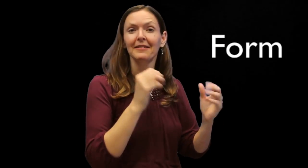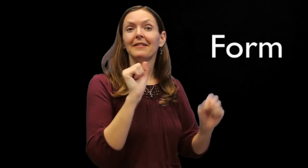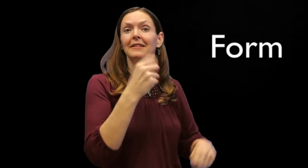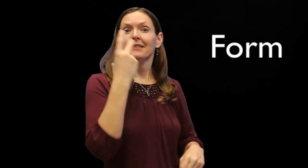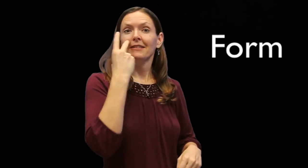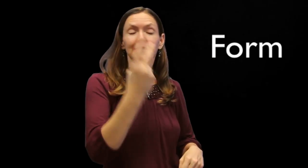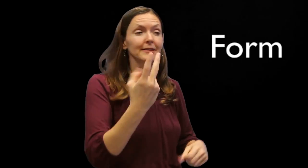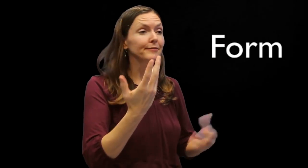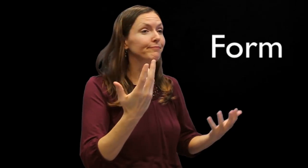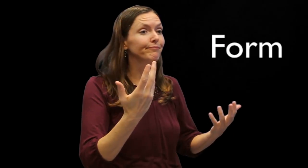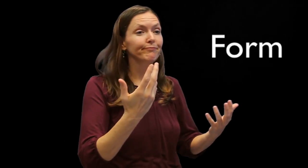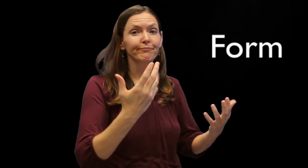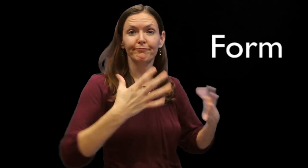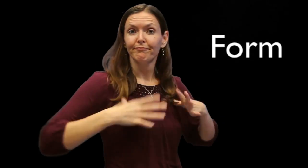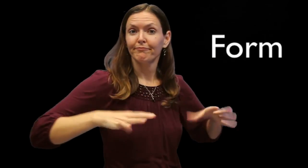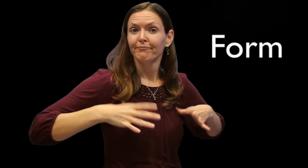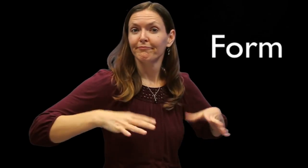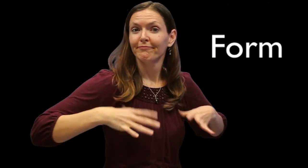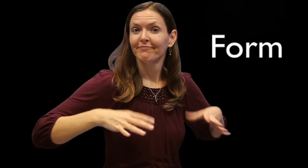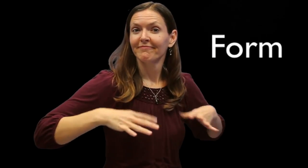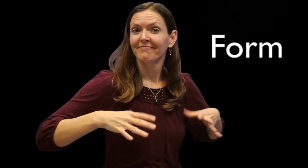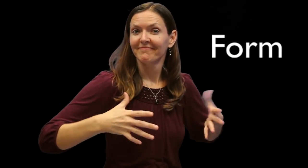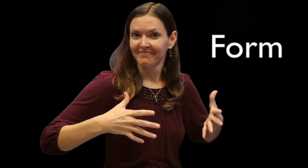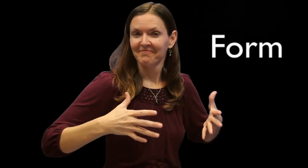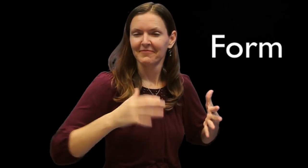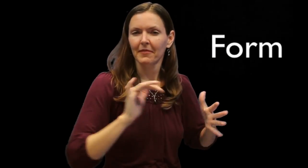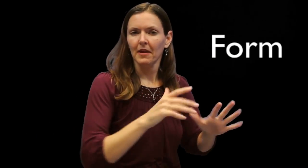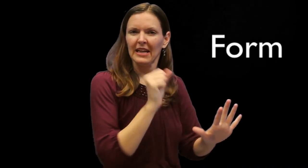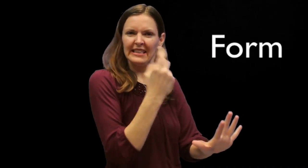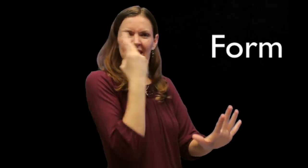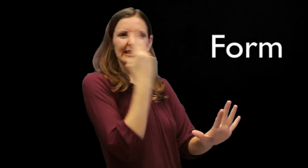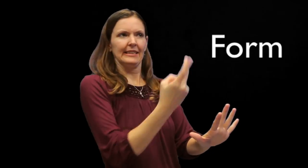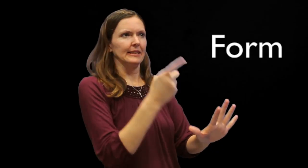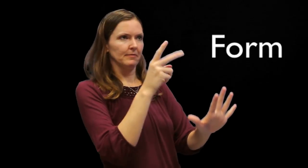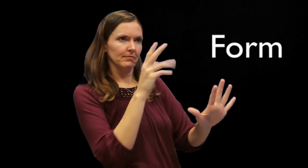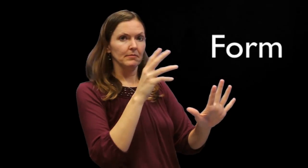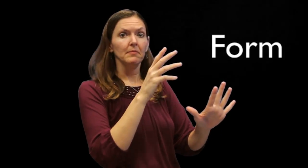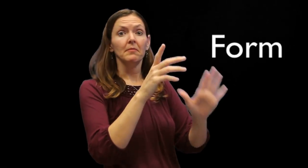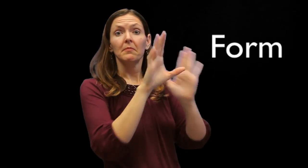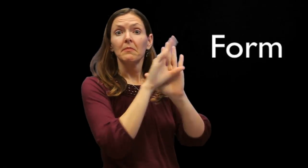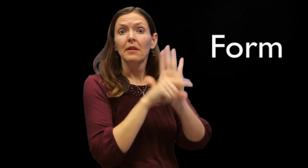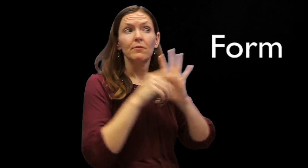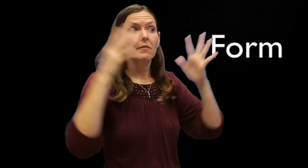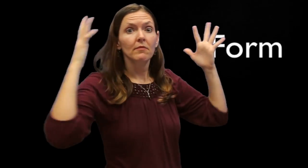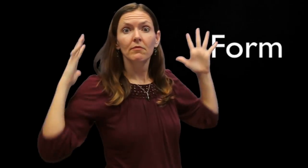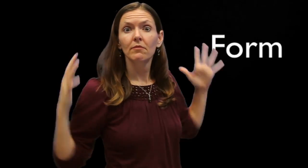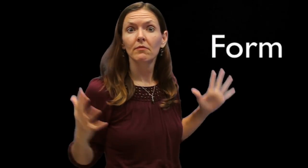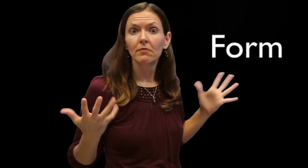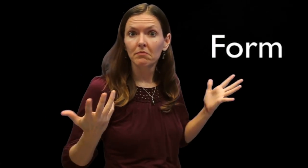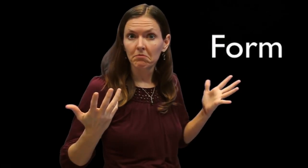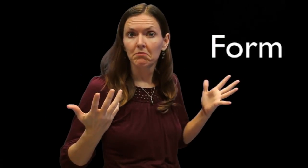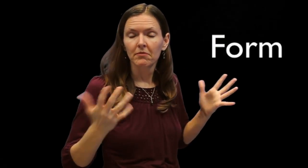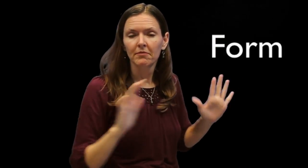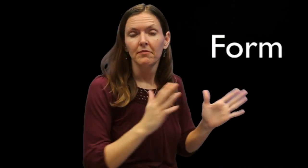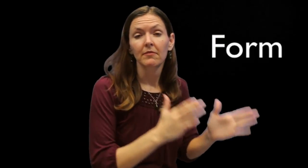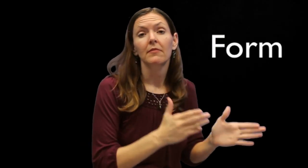You can see the attire the person wears while presenting academic information. You can also see the background behind the person who is presenting.